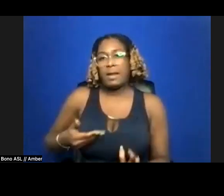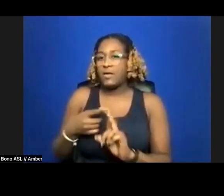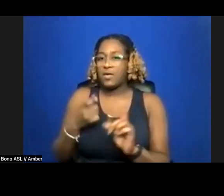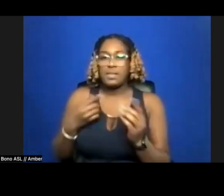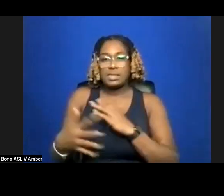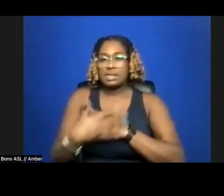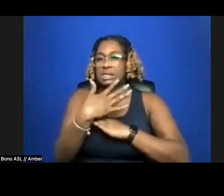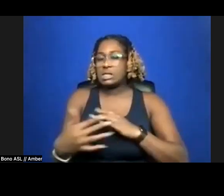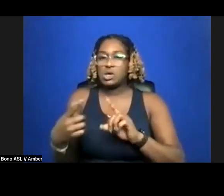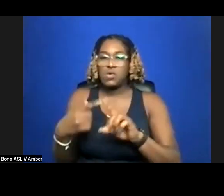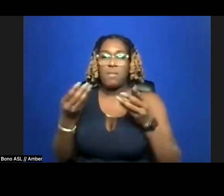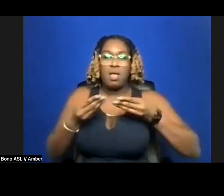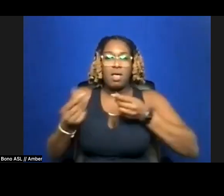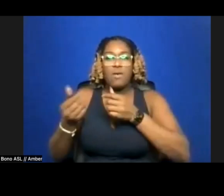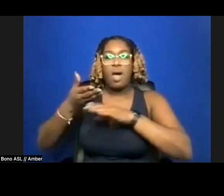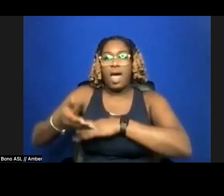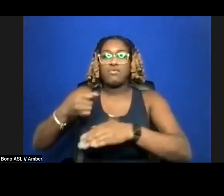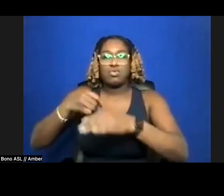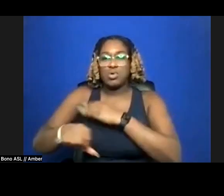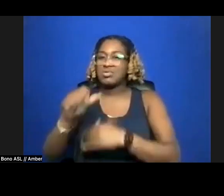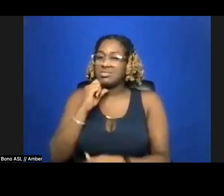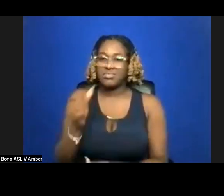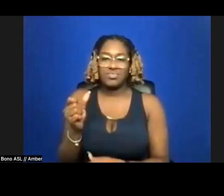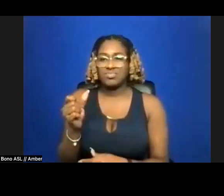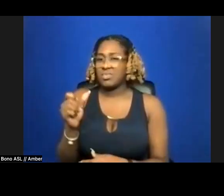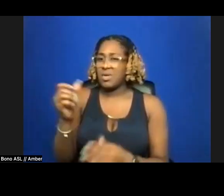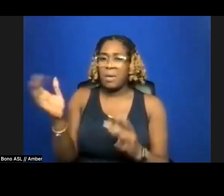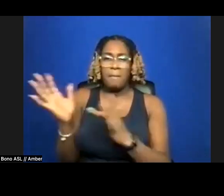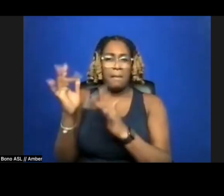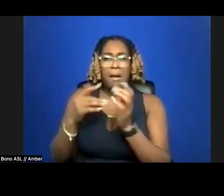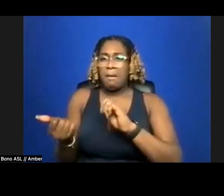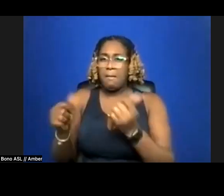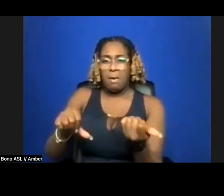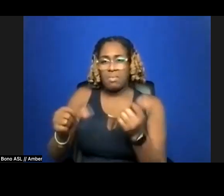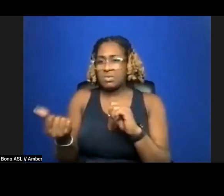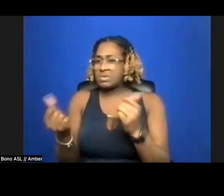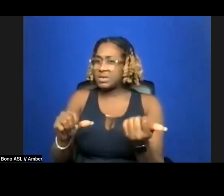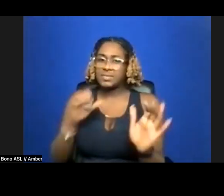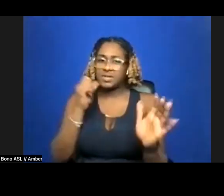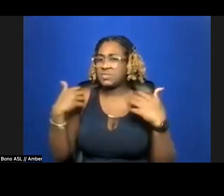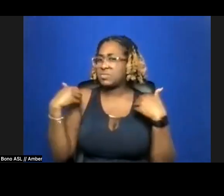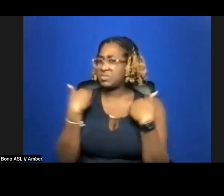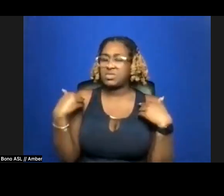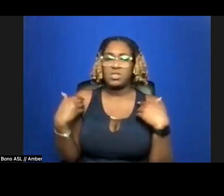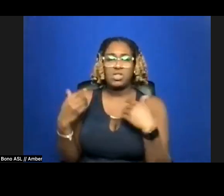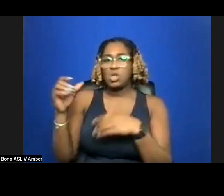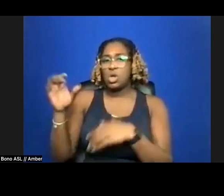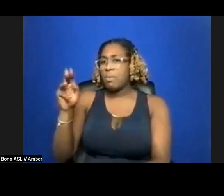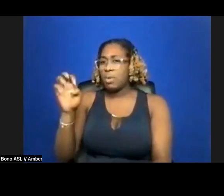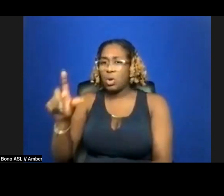after birth. This isn't baptism or beast, not communion nor kink, and do not think of ships